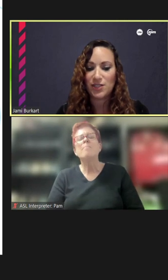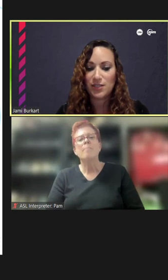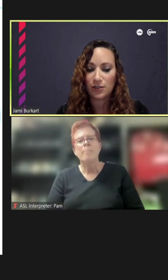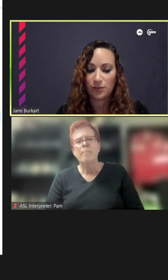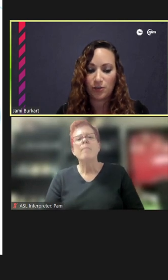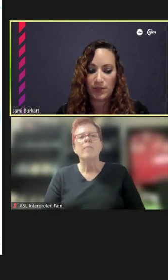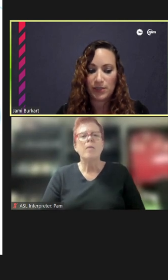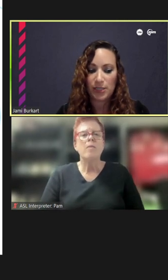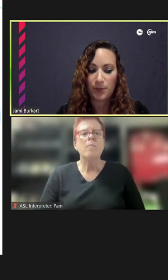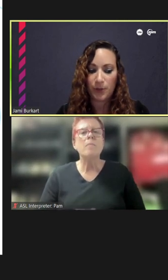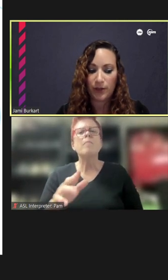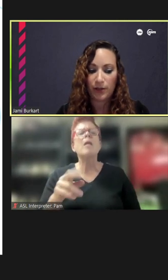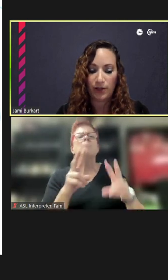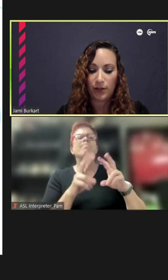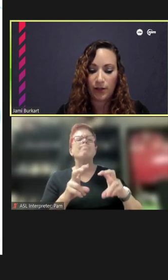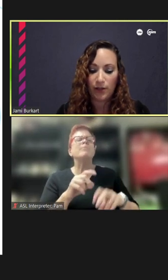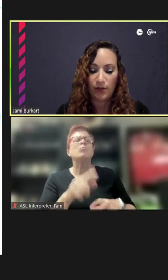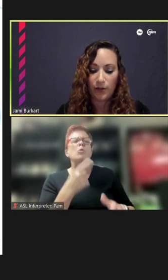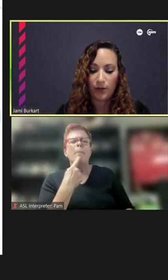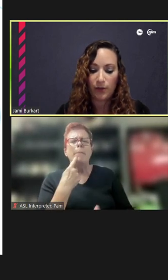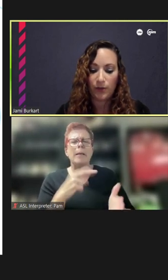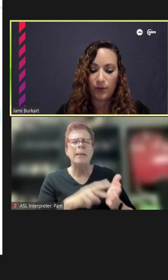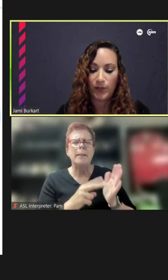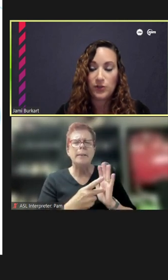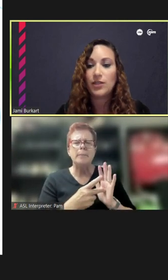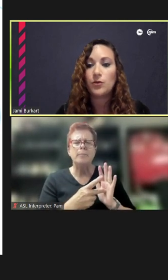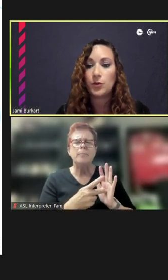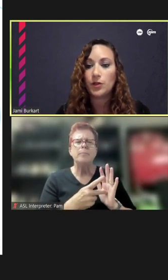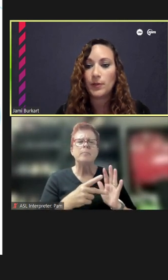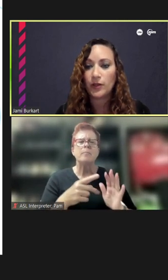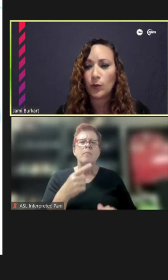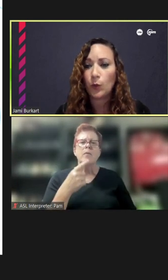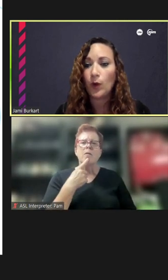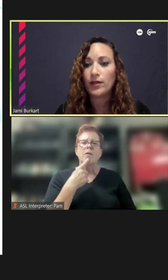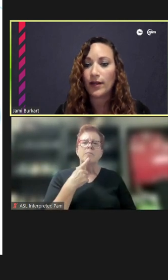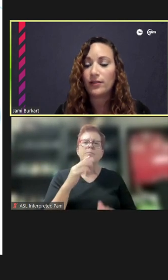Just to dig a little bit deeper, when you say the word community, like what kind